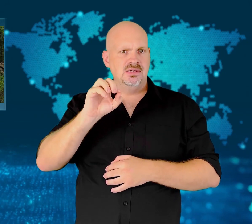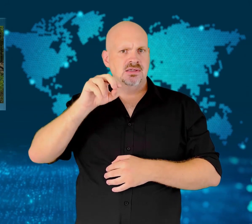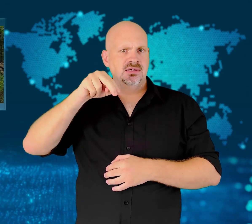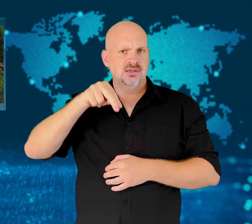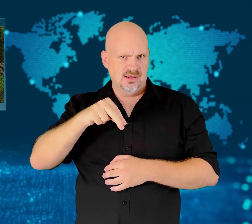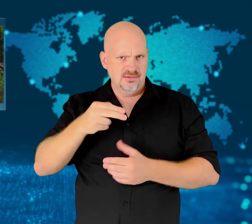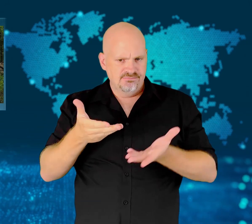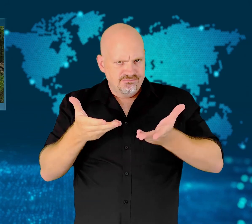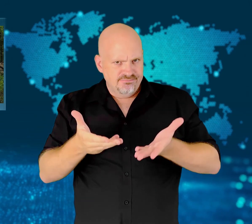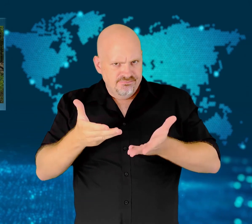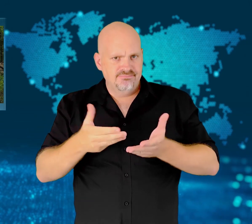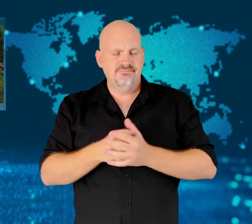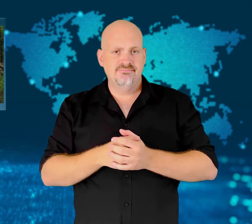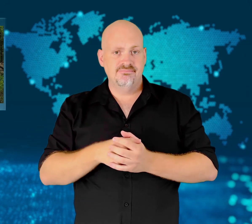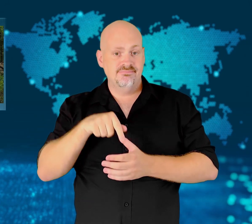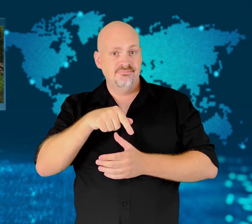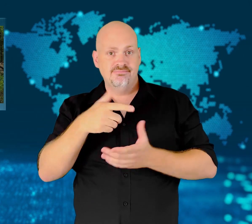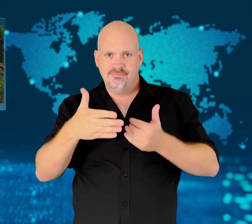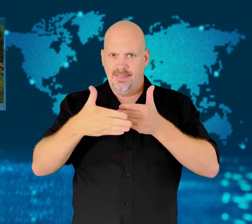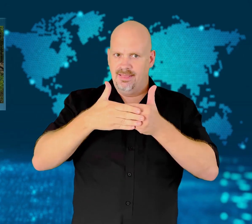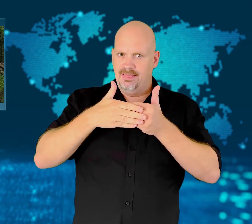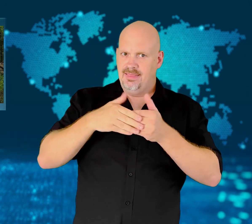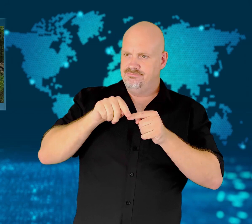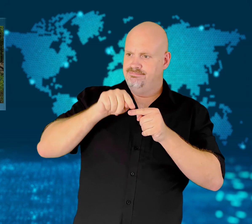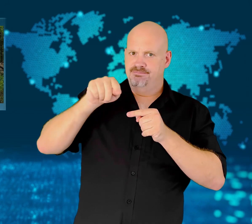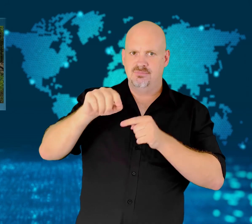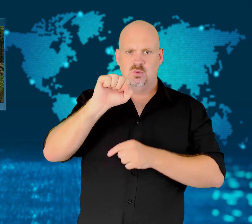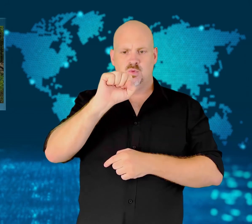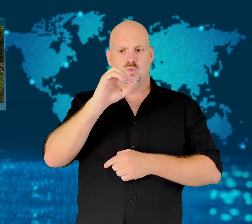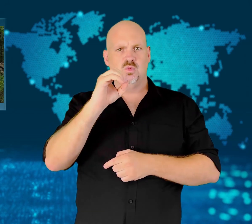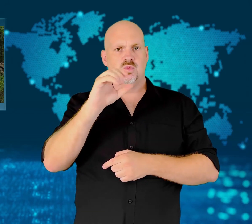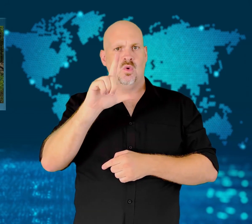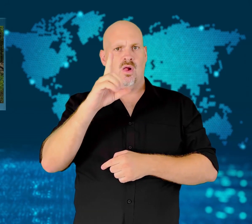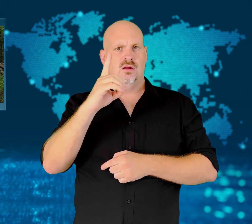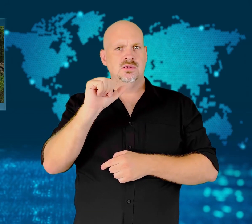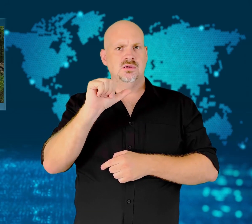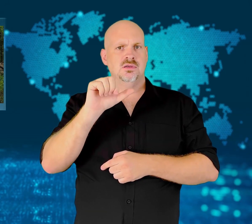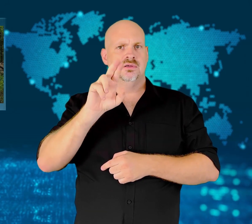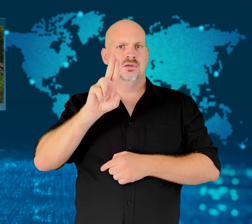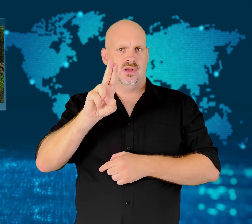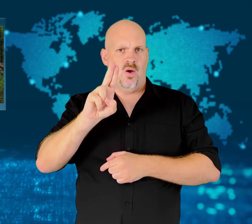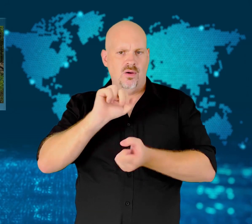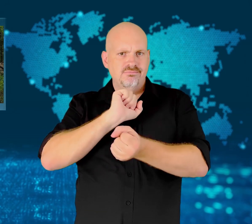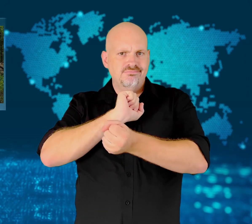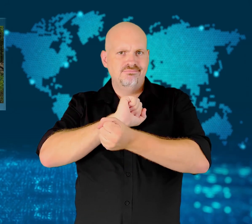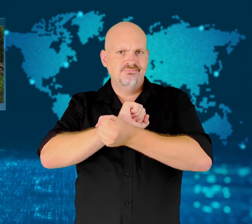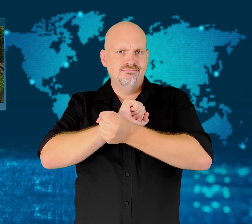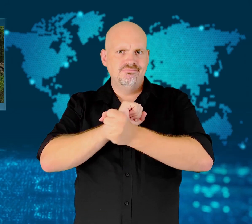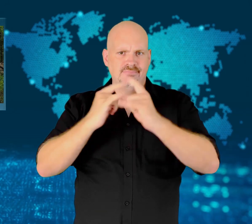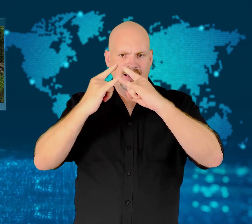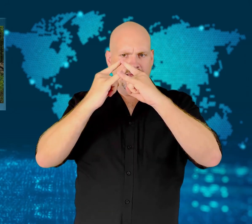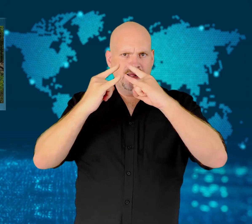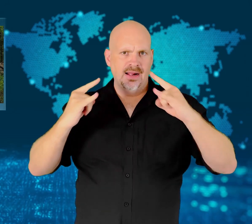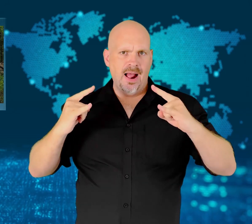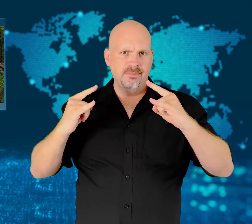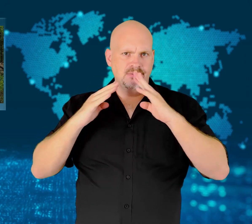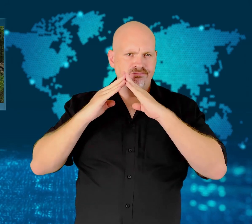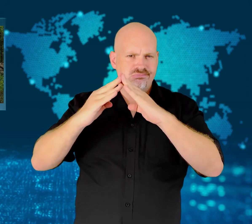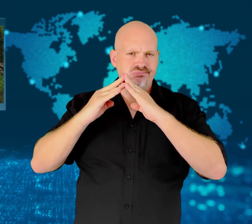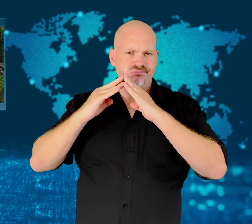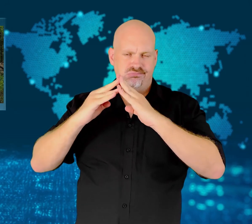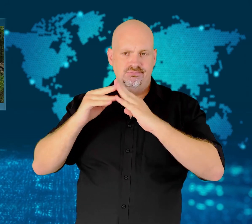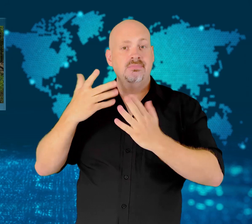Concentration Camp, now called Dzialdowo, which is north of Warsaw.